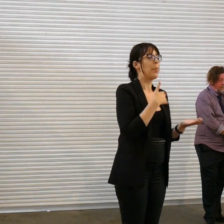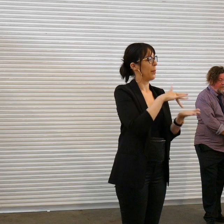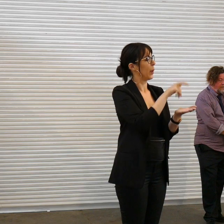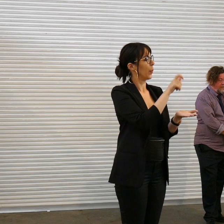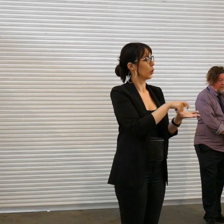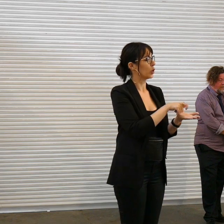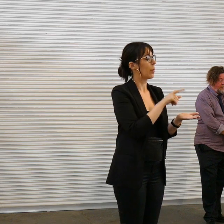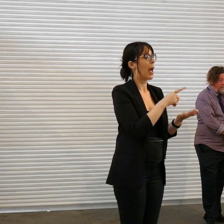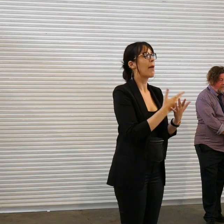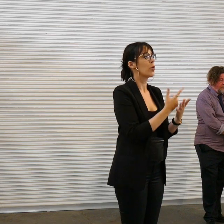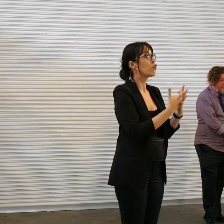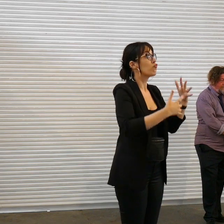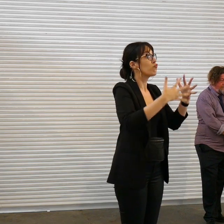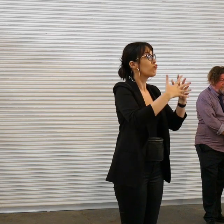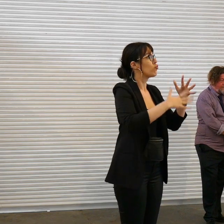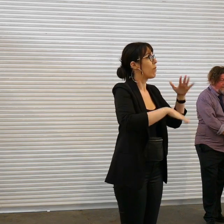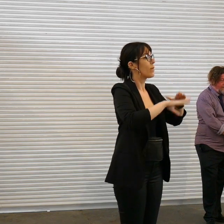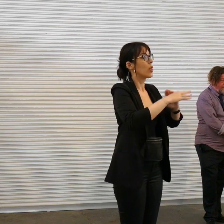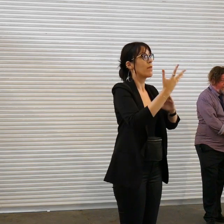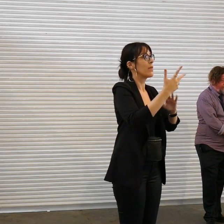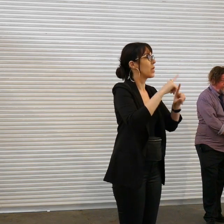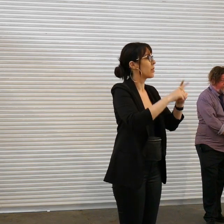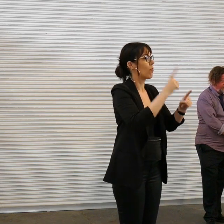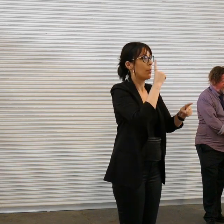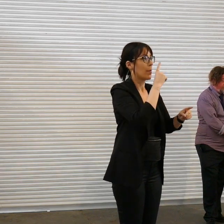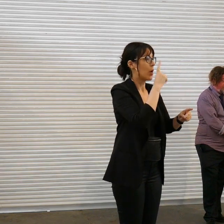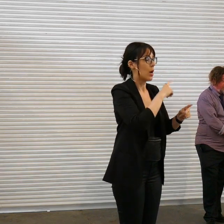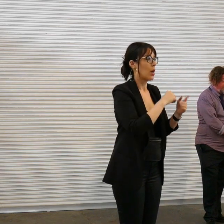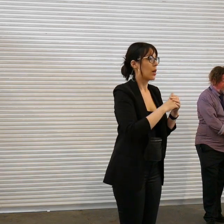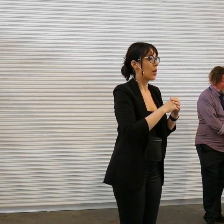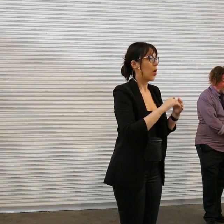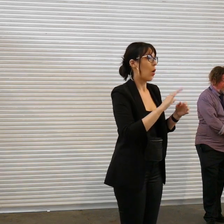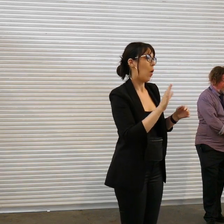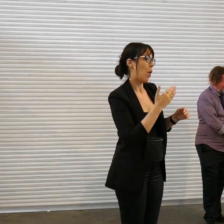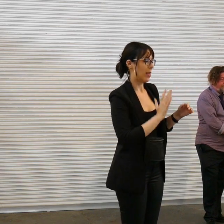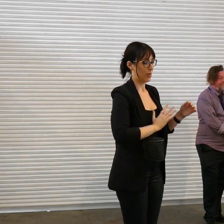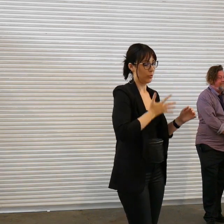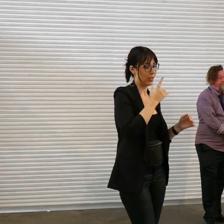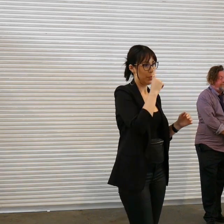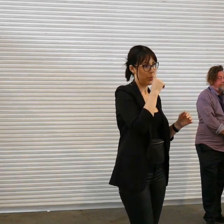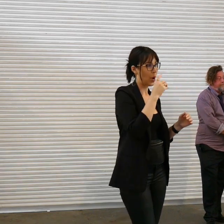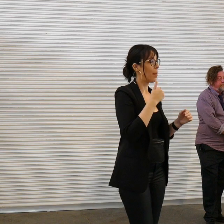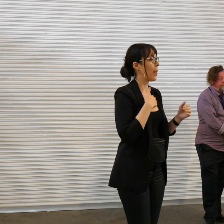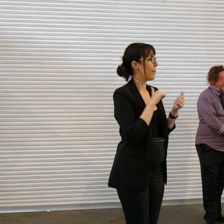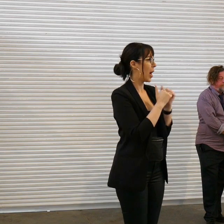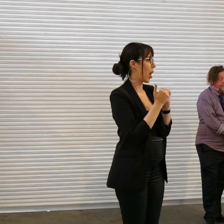crew of people like 15 different people like all the eclectic people my partner Aggie and Gio and